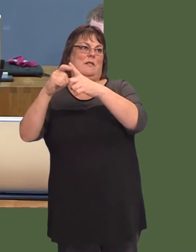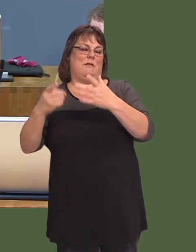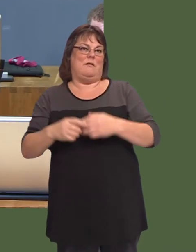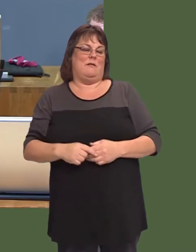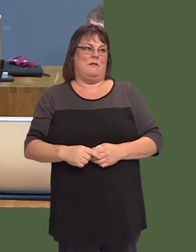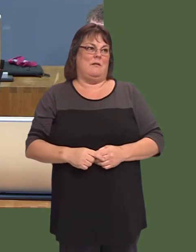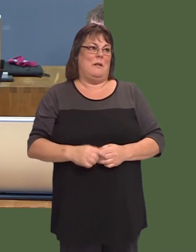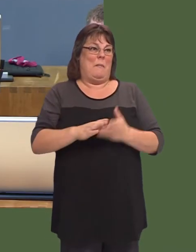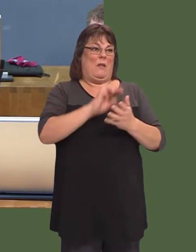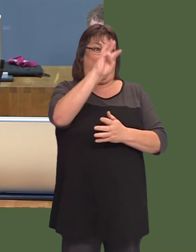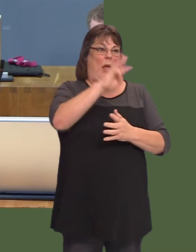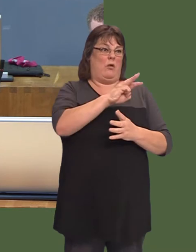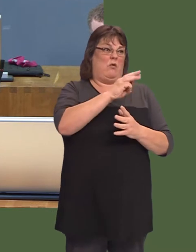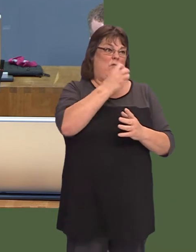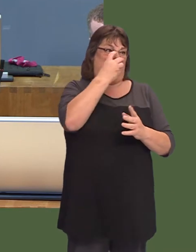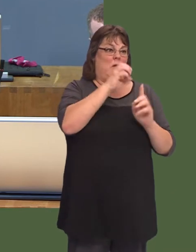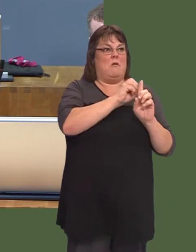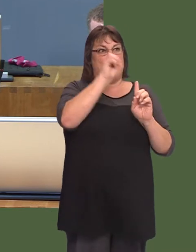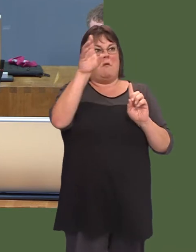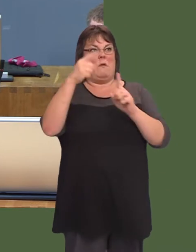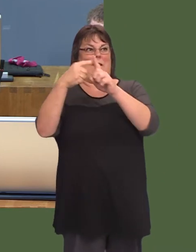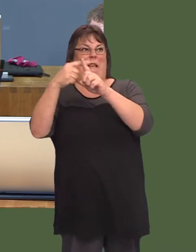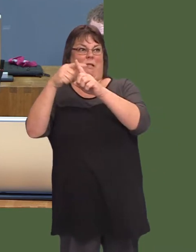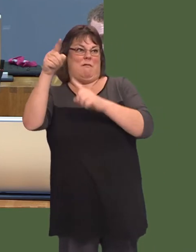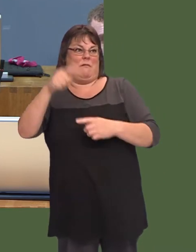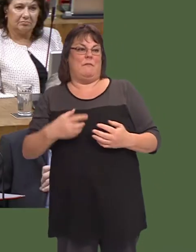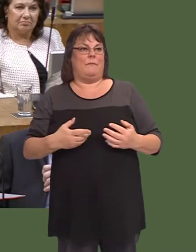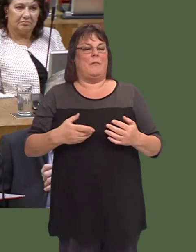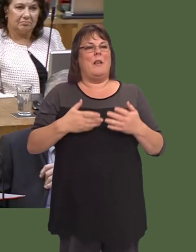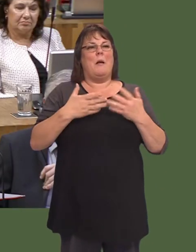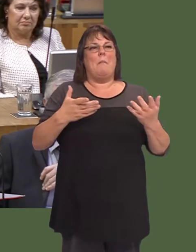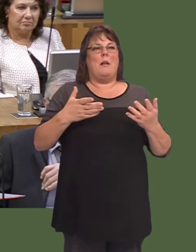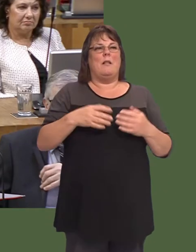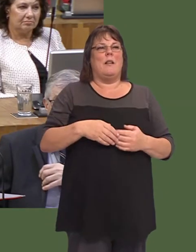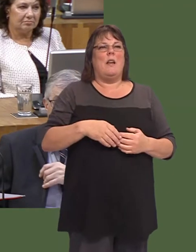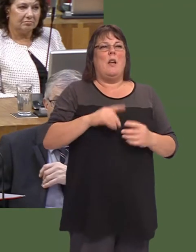Carwyn Jones: She has views on nuclear power that perhaps I wouldnít share, but itís